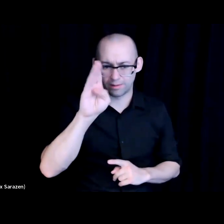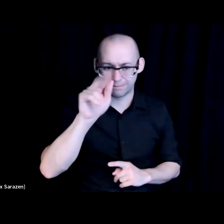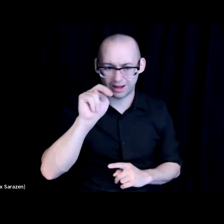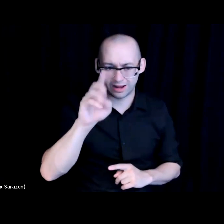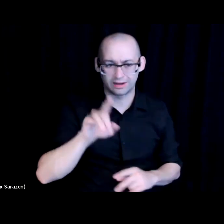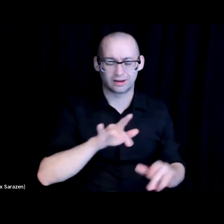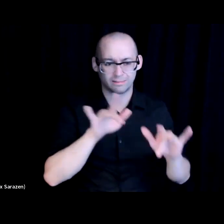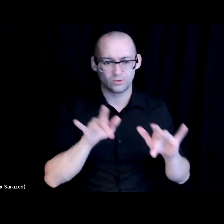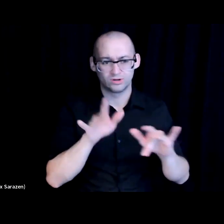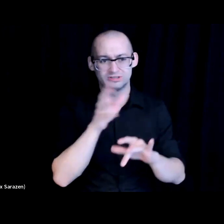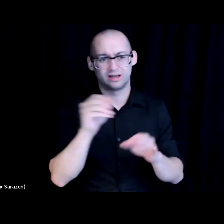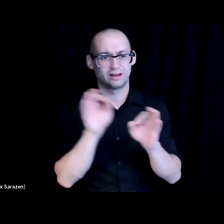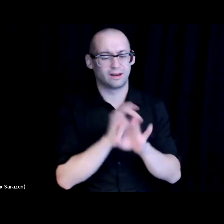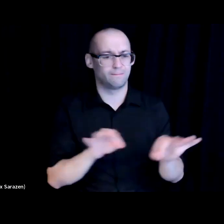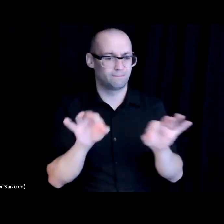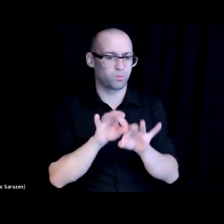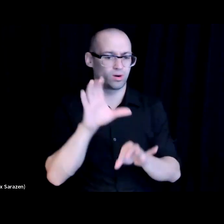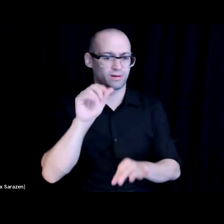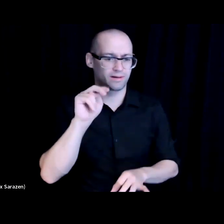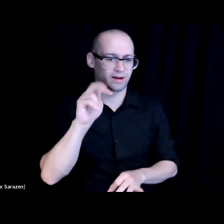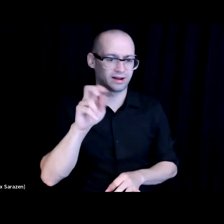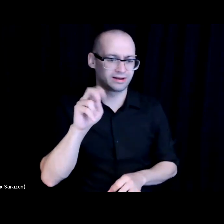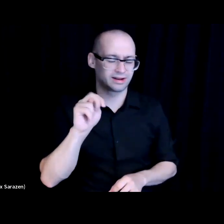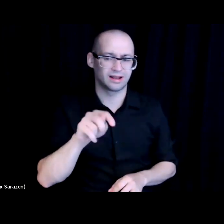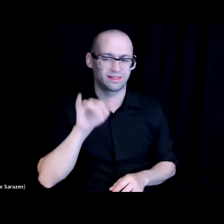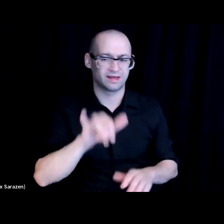So that's how we're closing this digital divide with my organization.